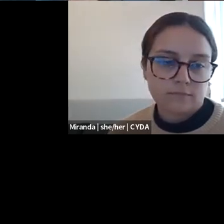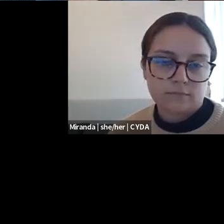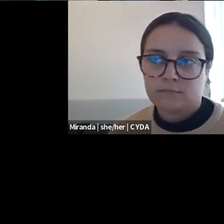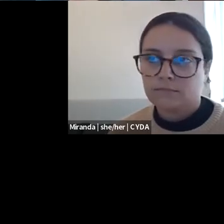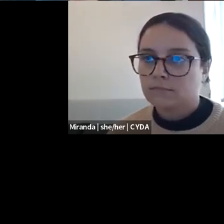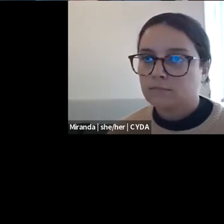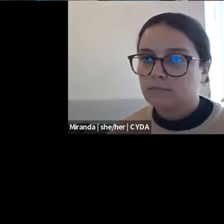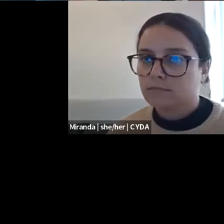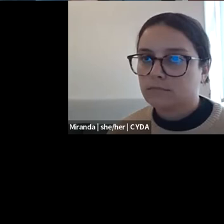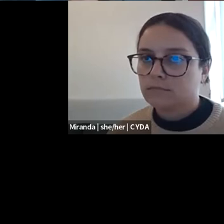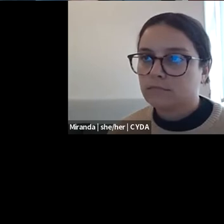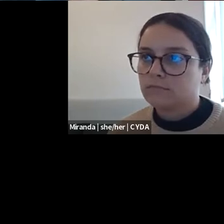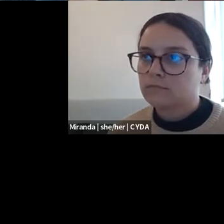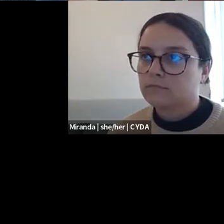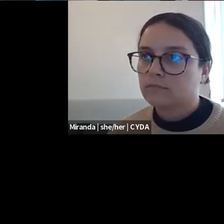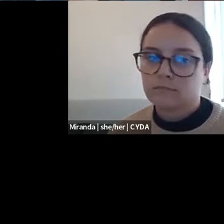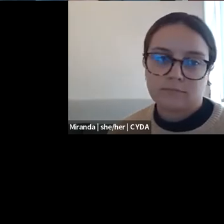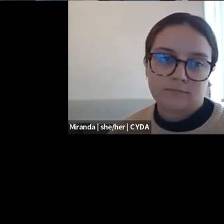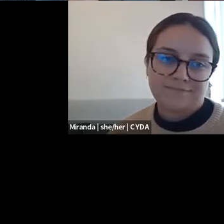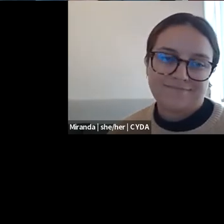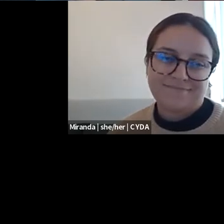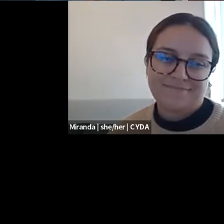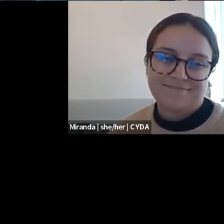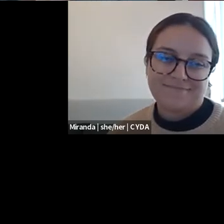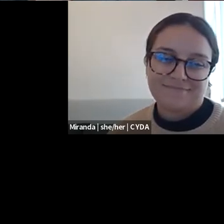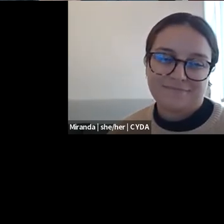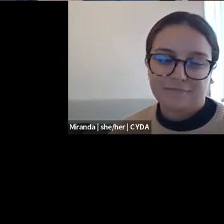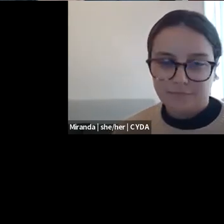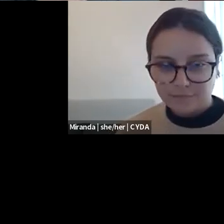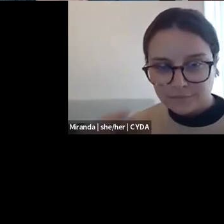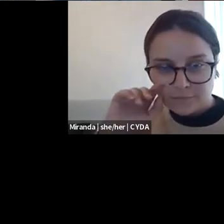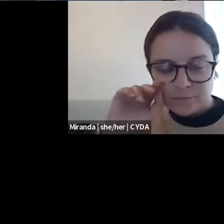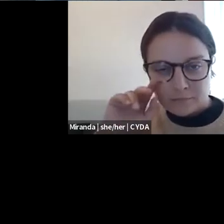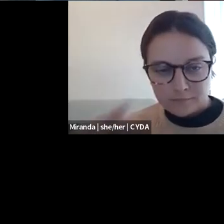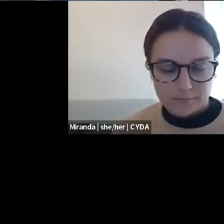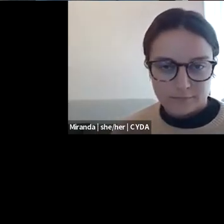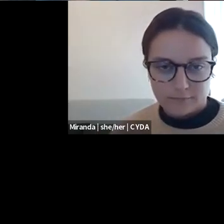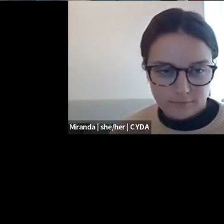I, I am tall, and I have a massage, and B, and I like to wear a hat.